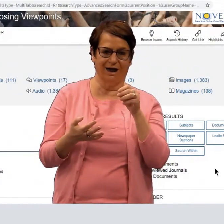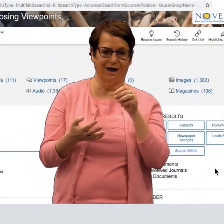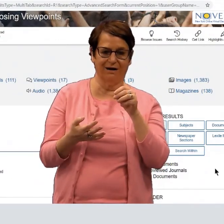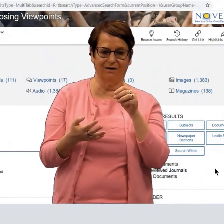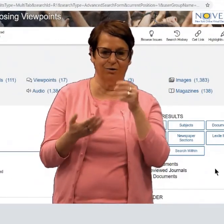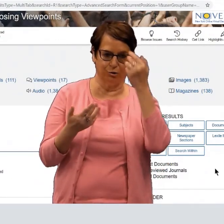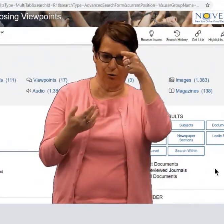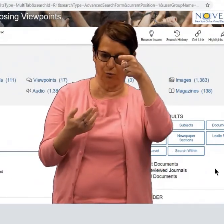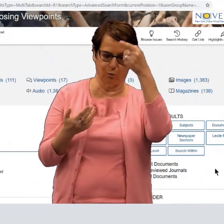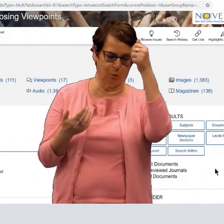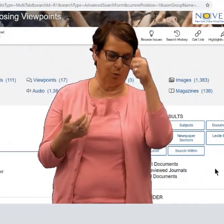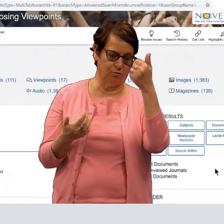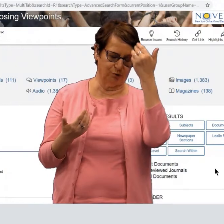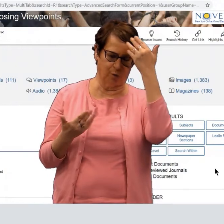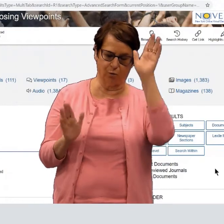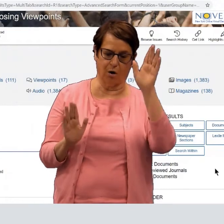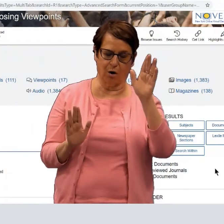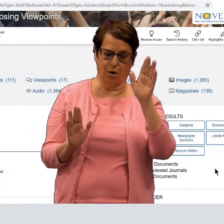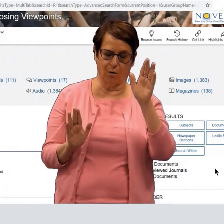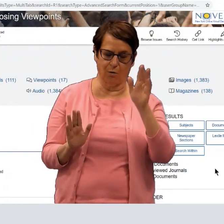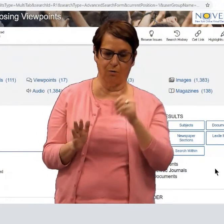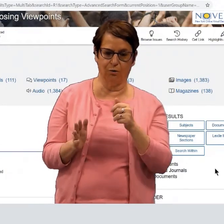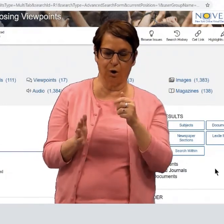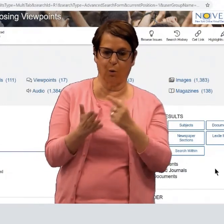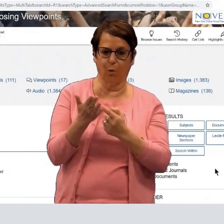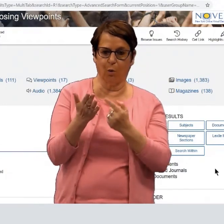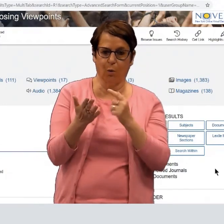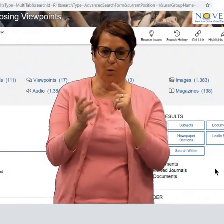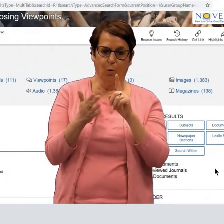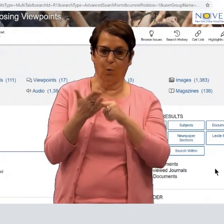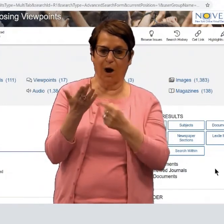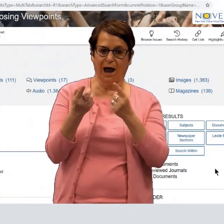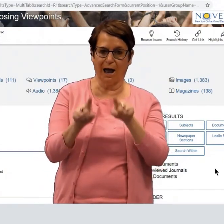and you don't know what could have happened to that article.